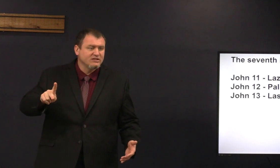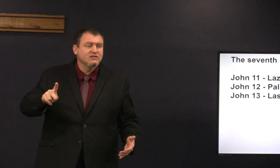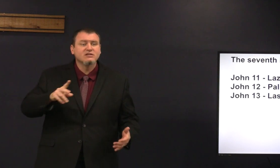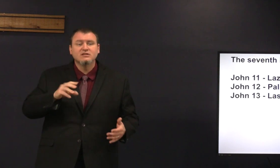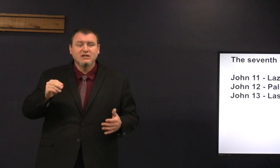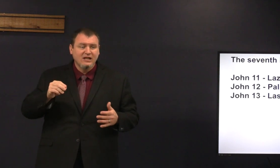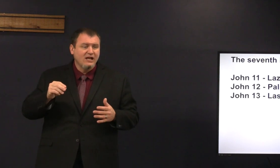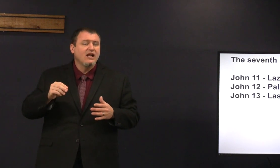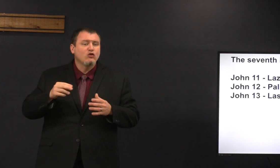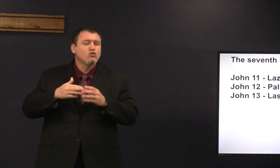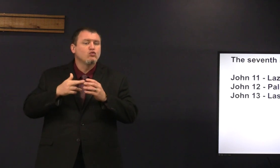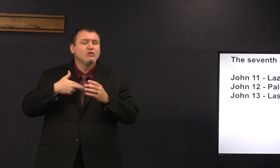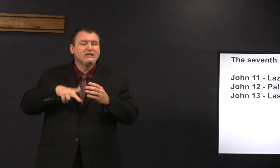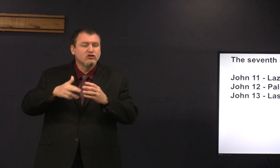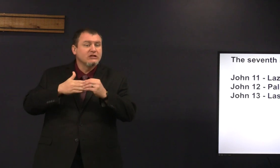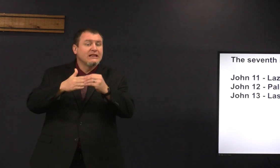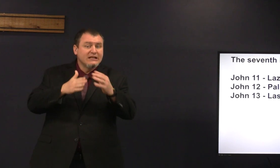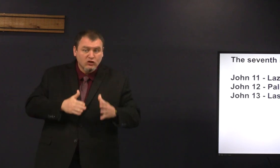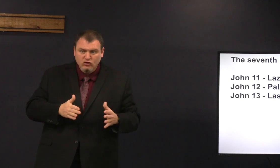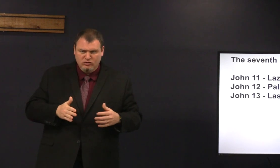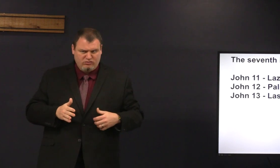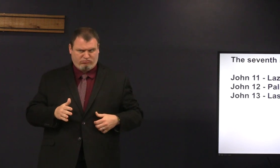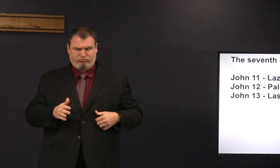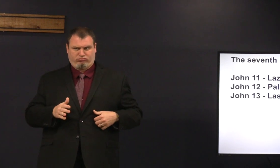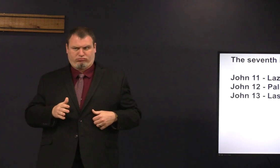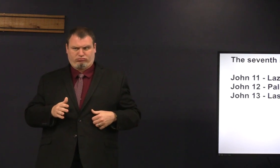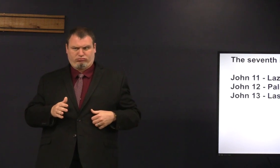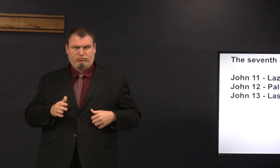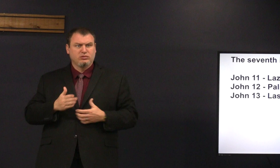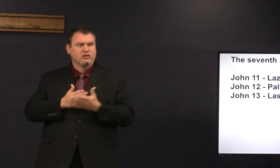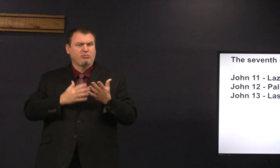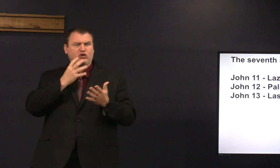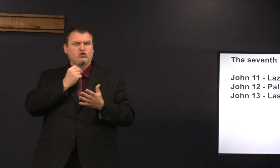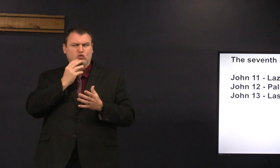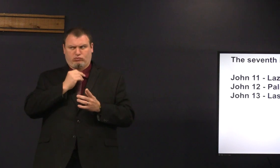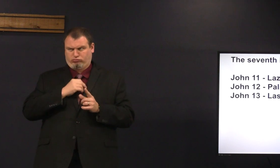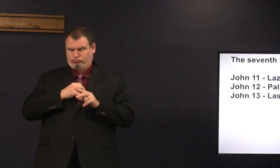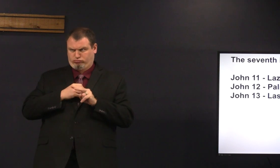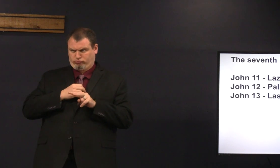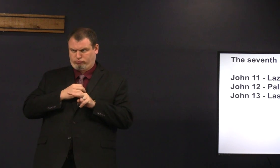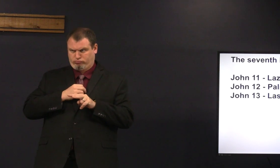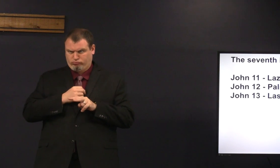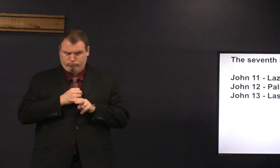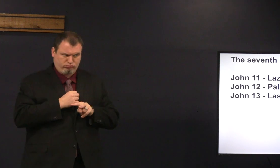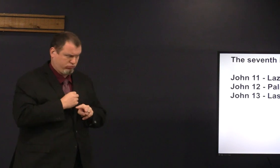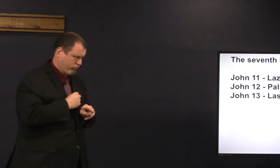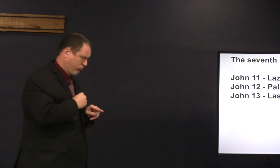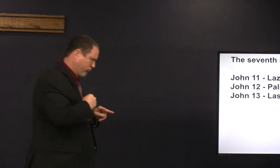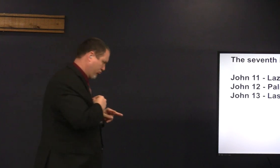the Pharisees and the religious leaders and some of the Jews